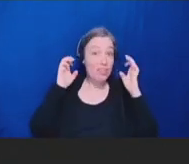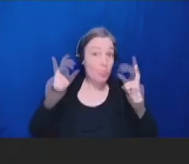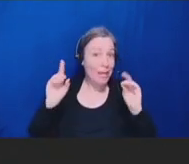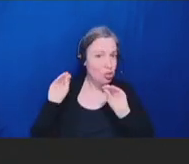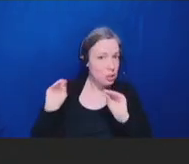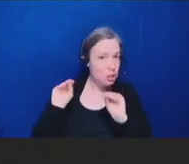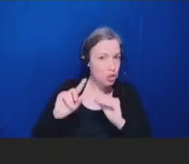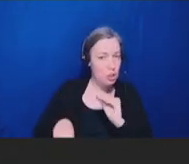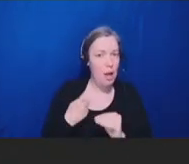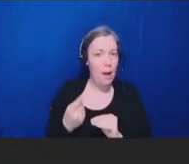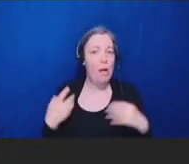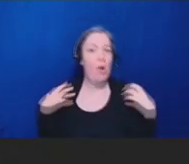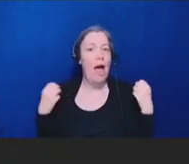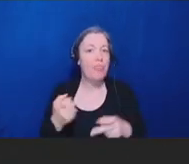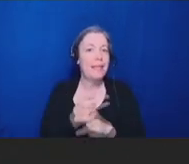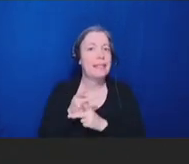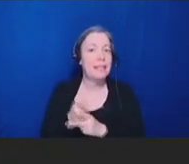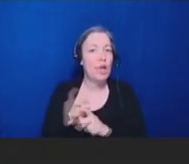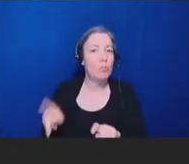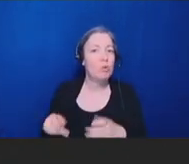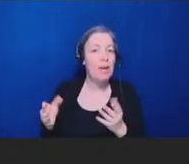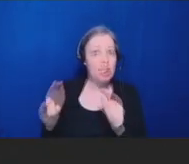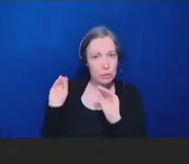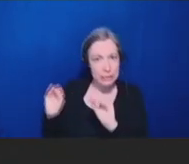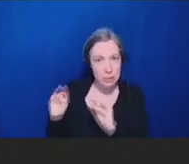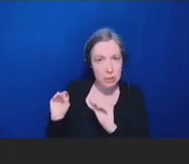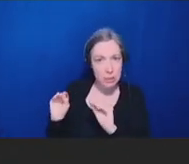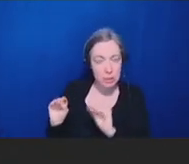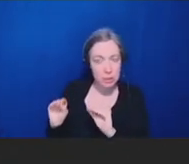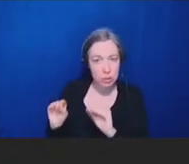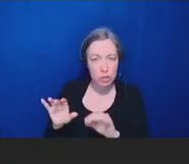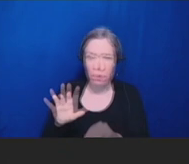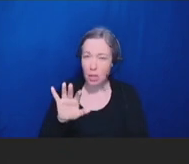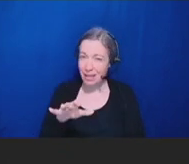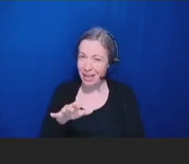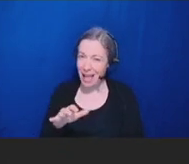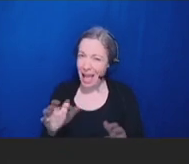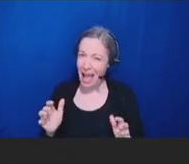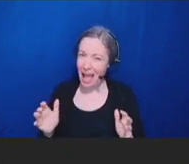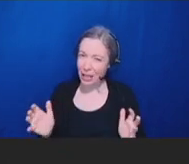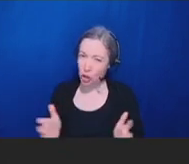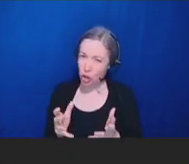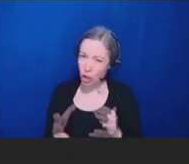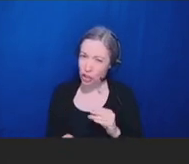of health, I would just encourage adding schools of pharmacy, as pharmacists are playing a